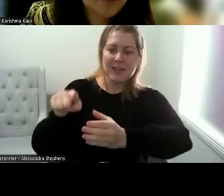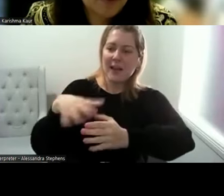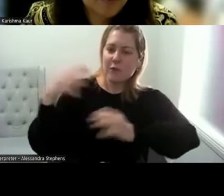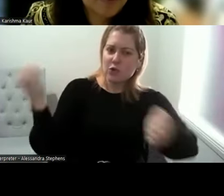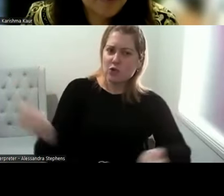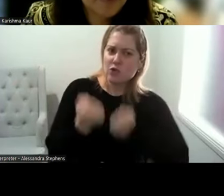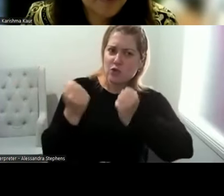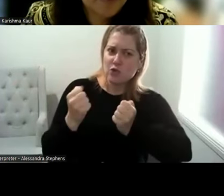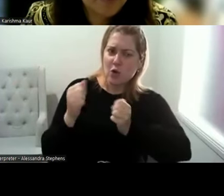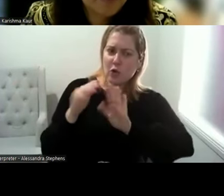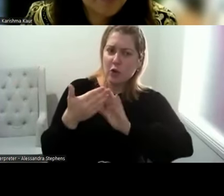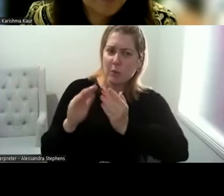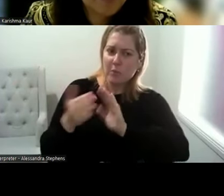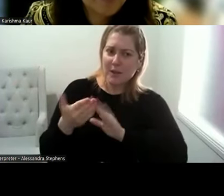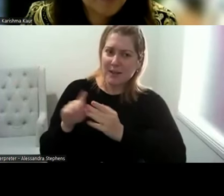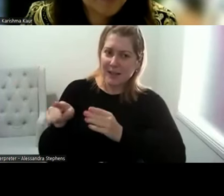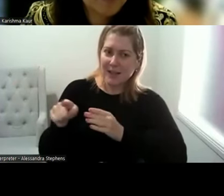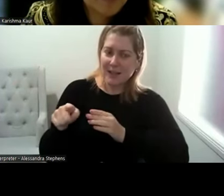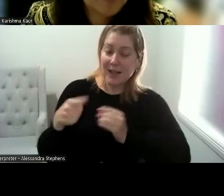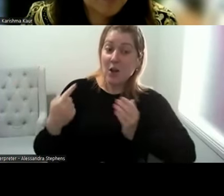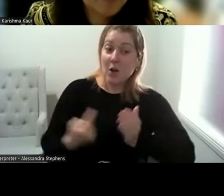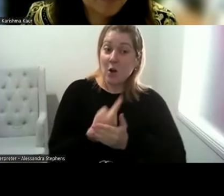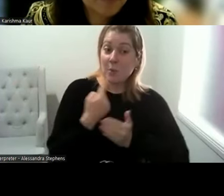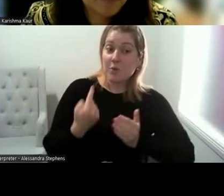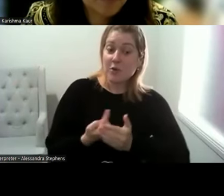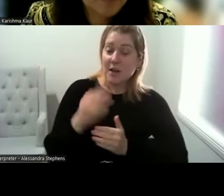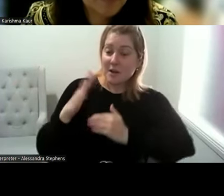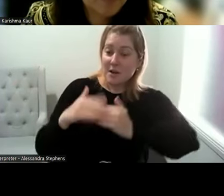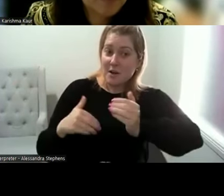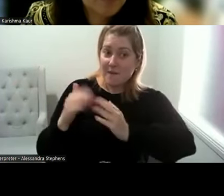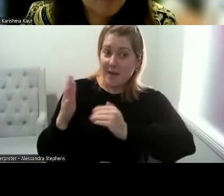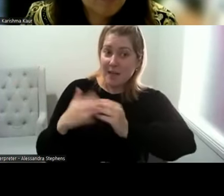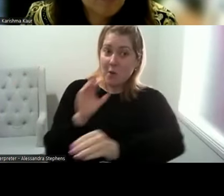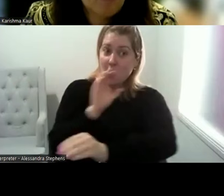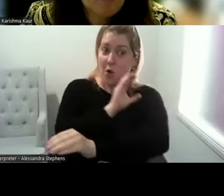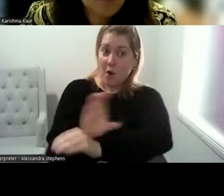And there is an opportunity to develop confidence if you don't have that confidence. Yourself,